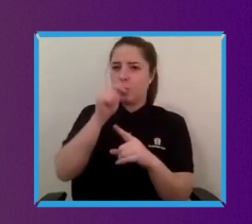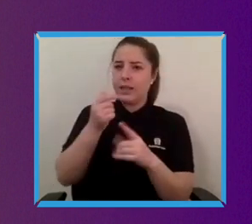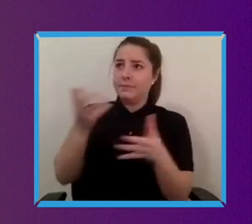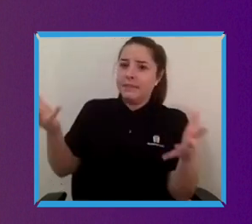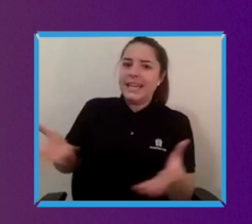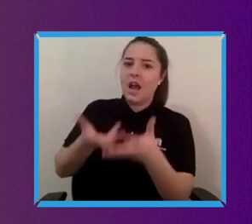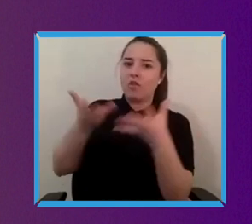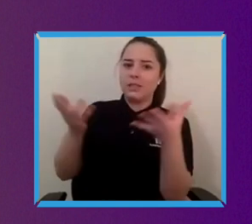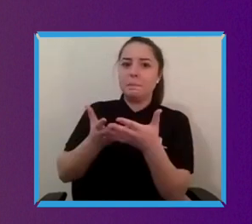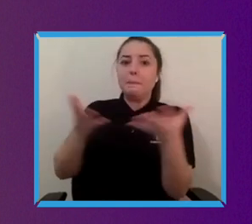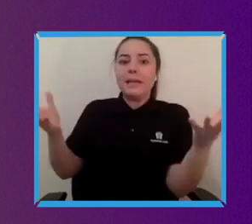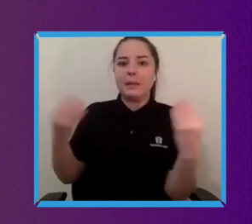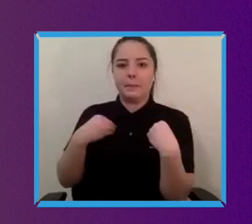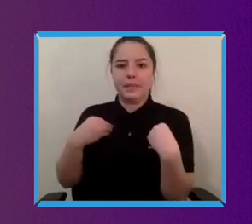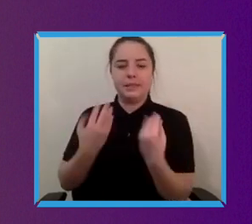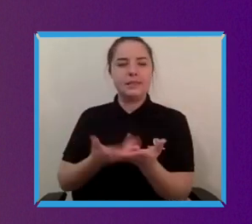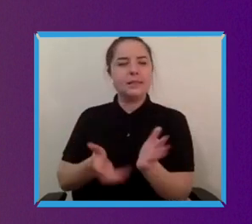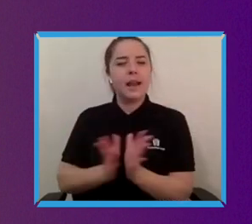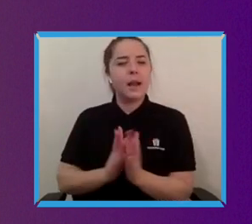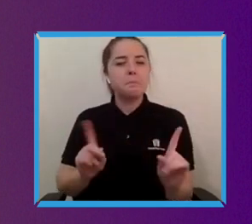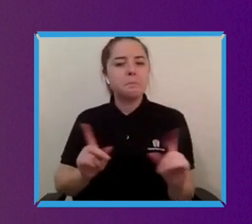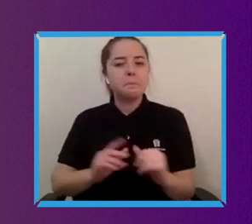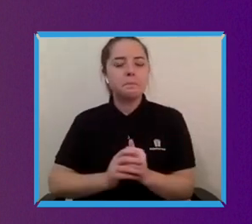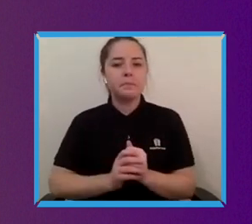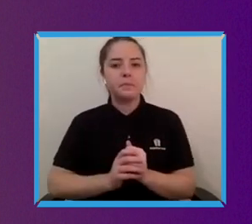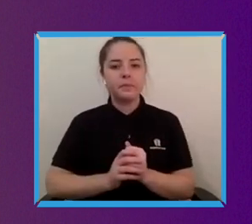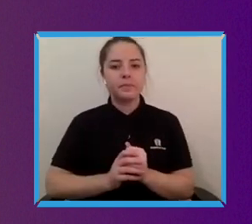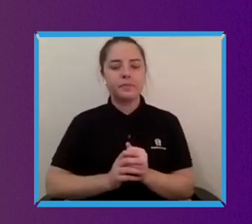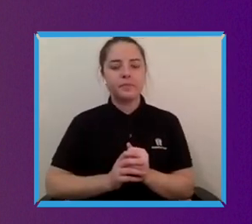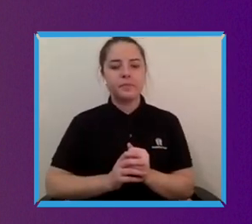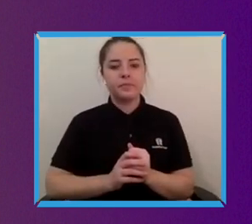think about.